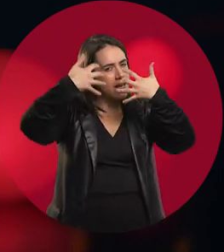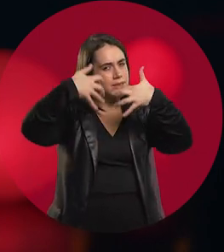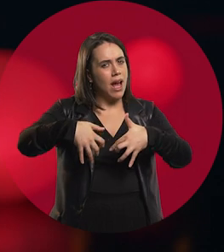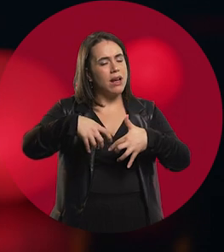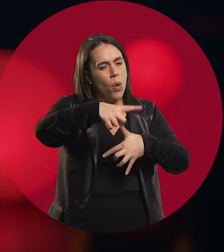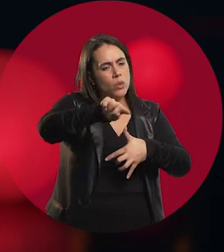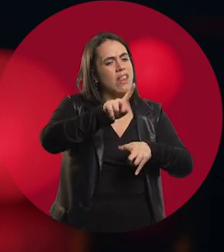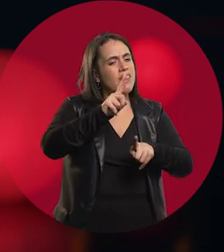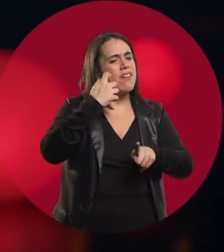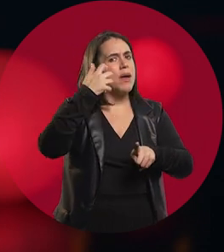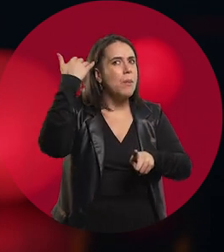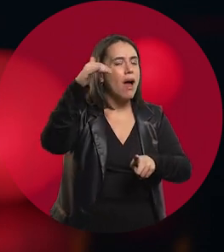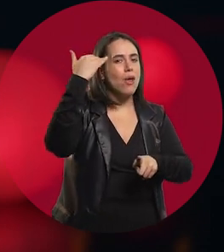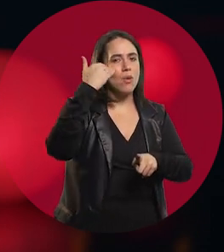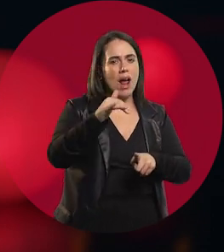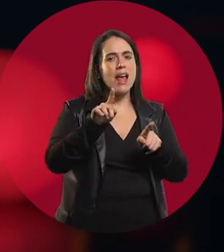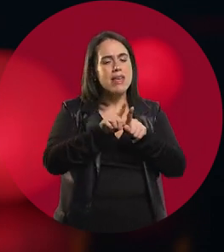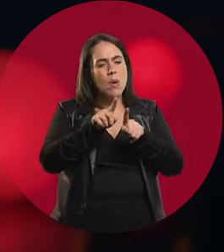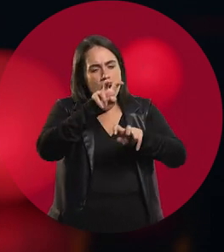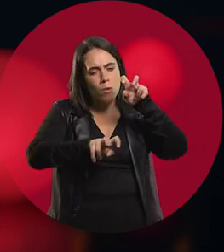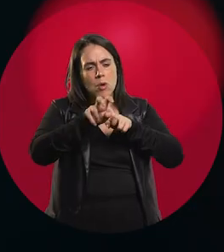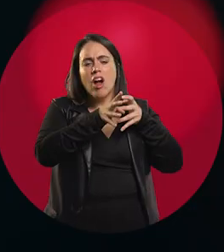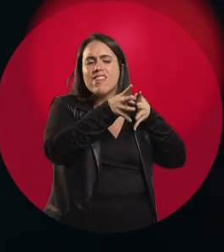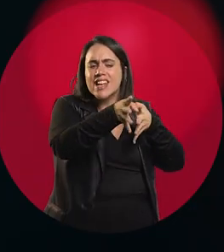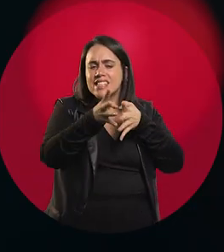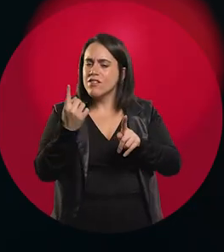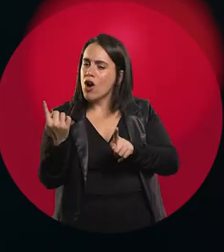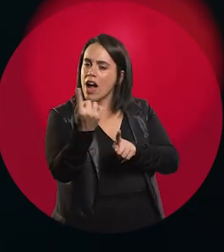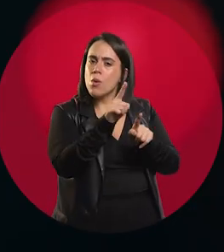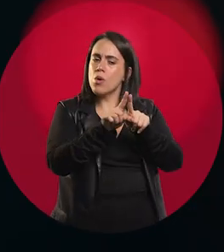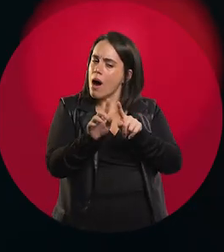grow, challenged you. And they encouraged you to keep going.